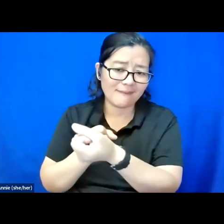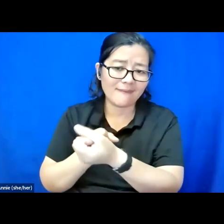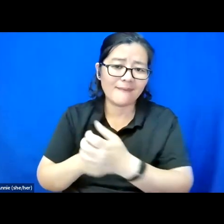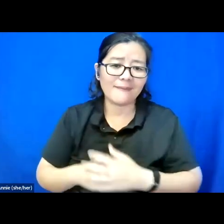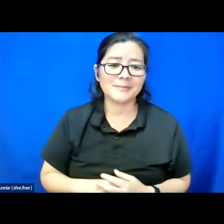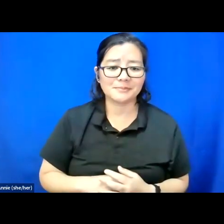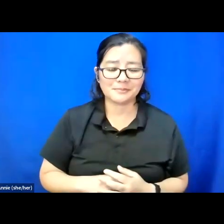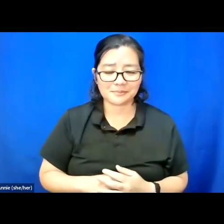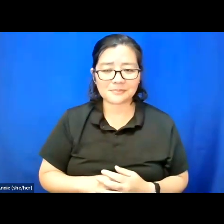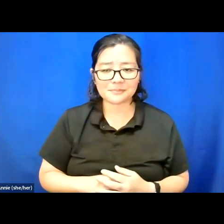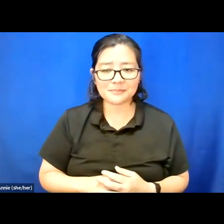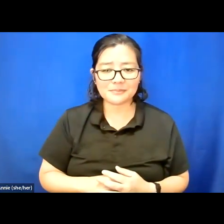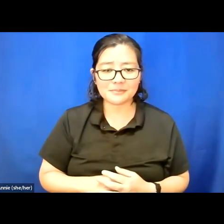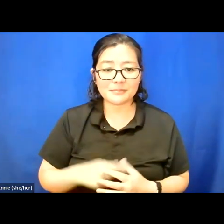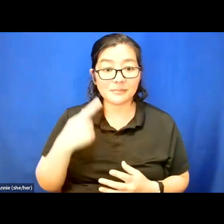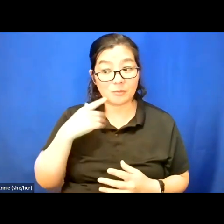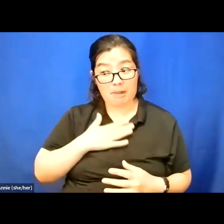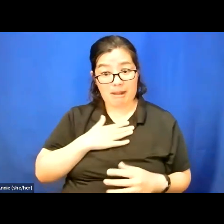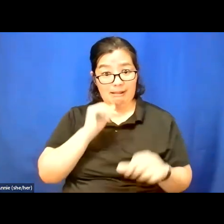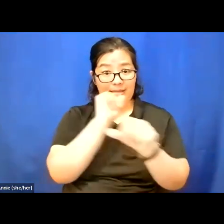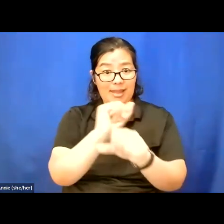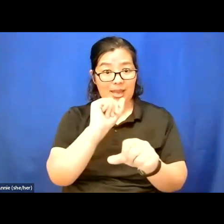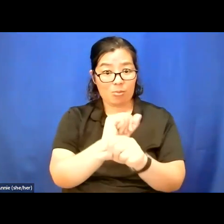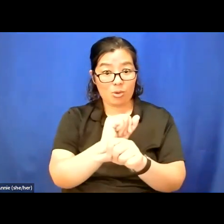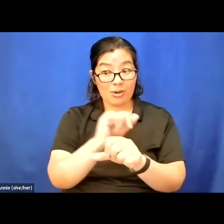and for my labor to have made that a little bit easier for you.